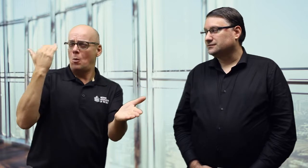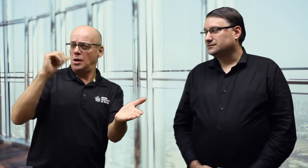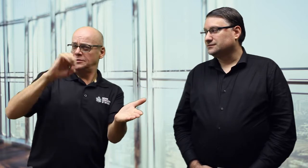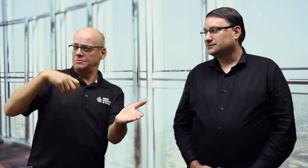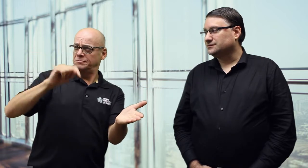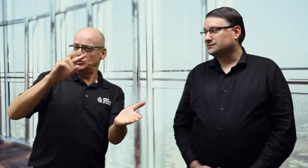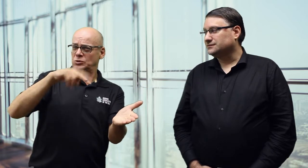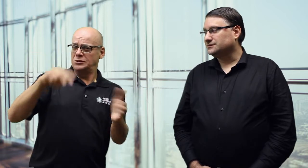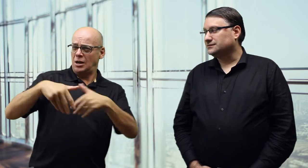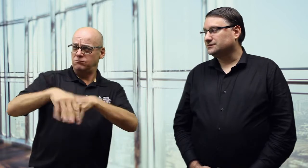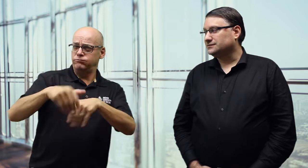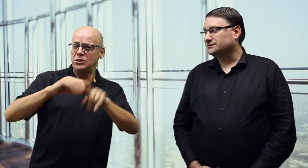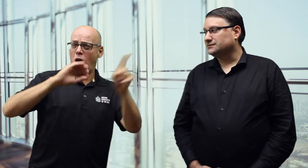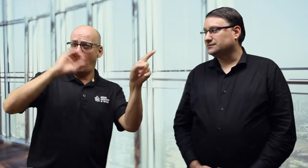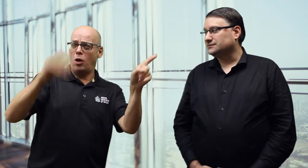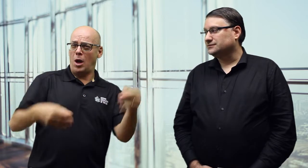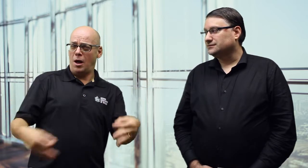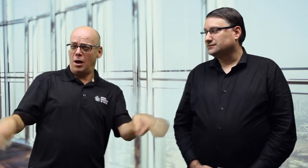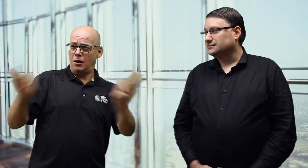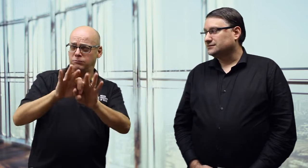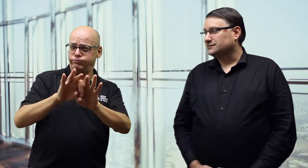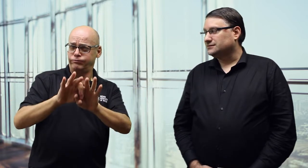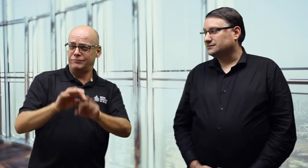the September 22nd rally in Ottawa is very important.